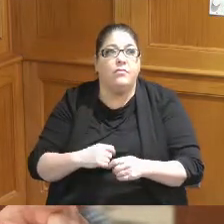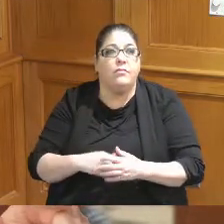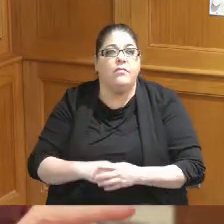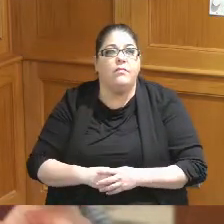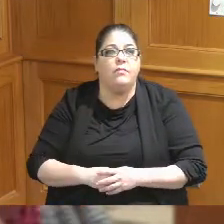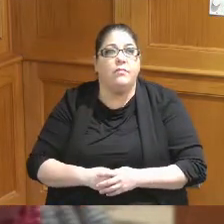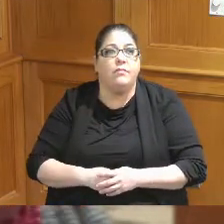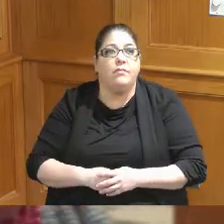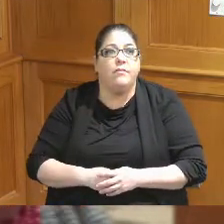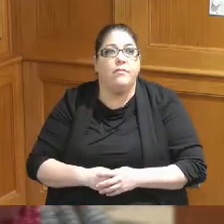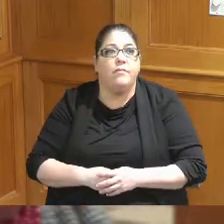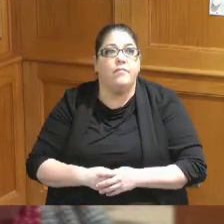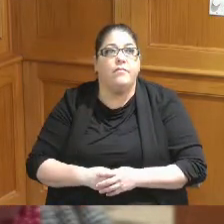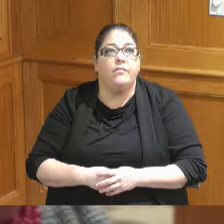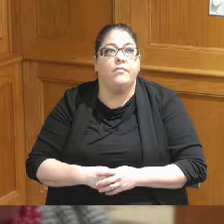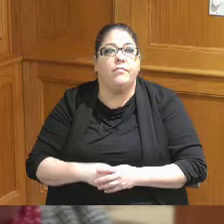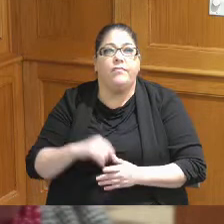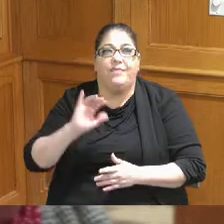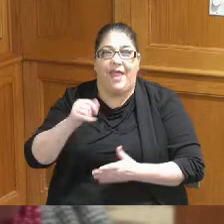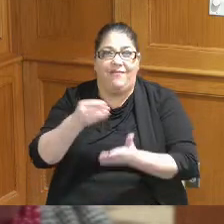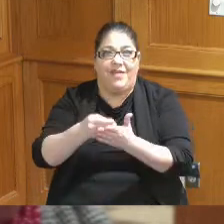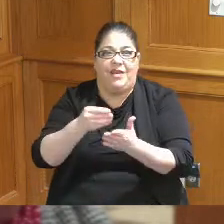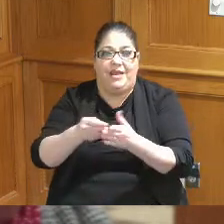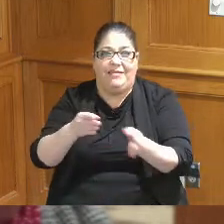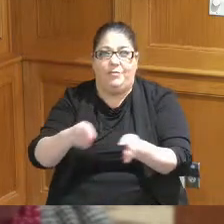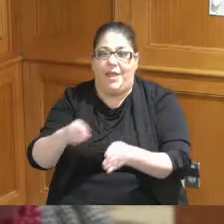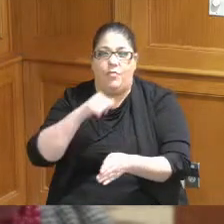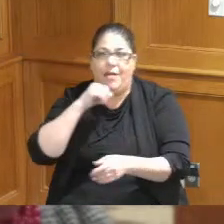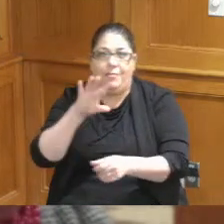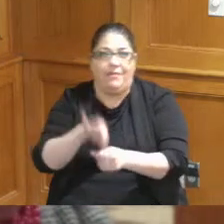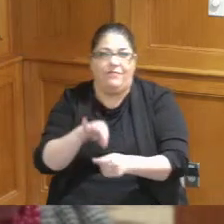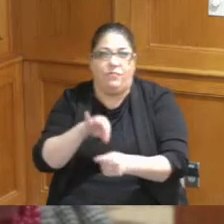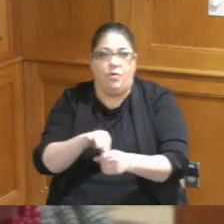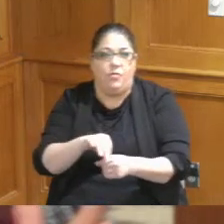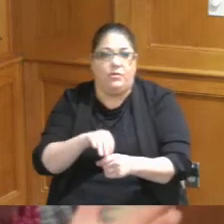the whole financing plan will not be voted on and won't be brought before you until